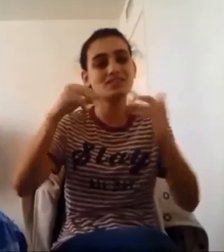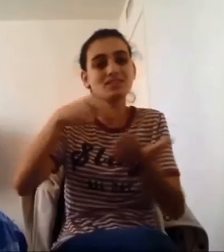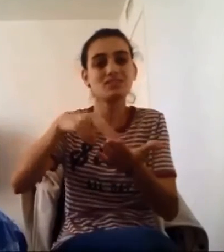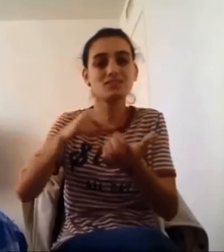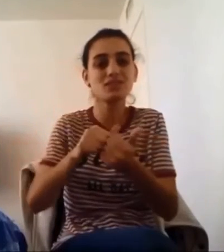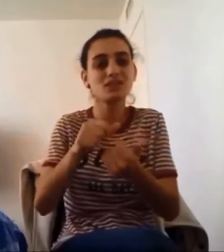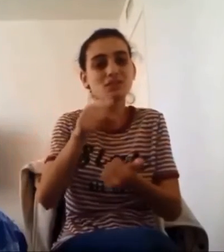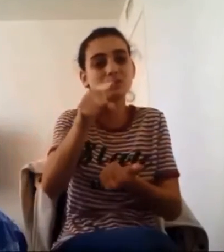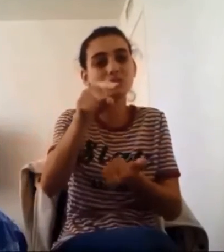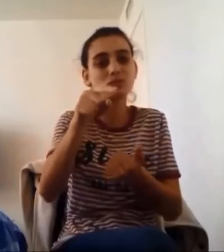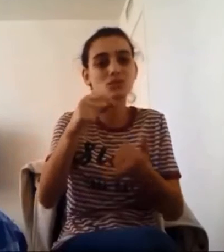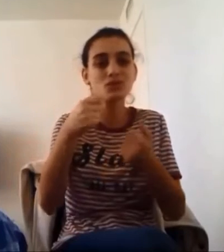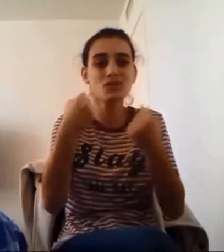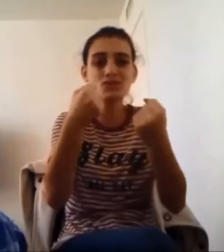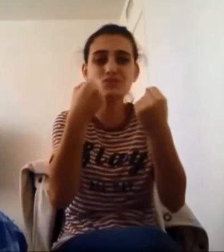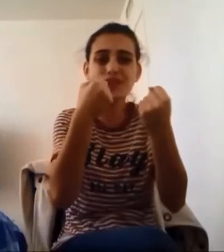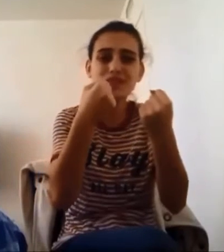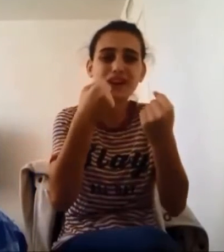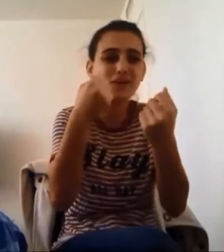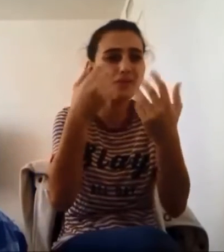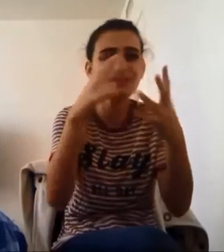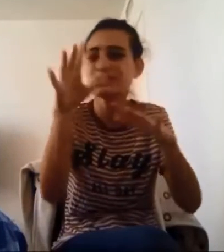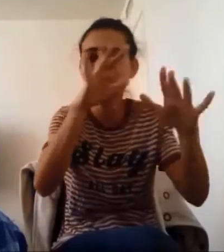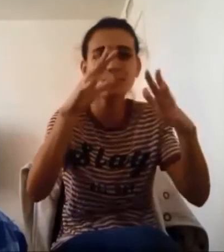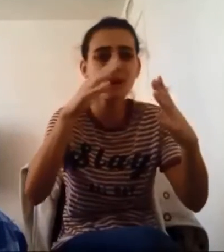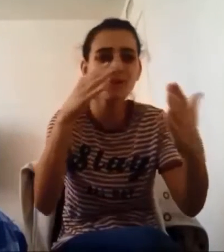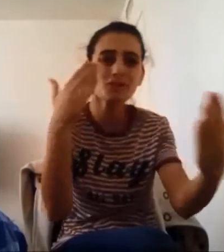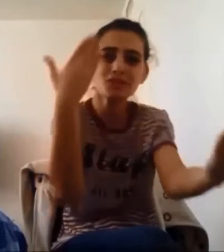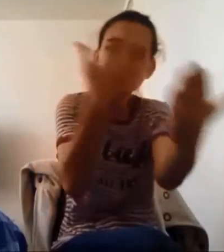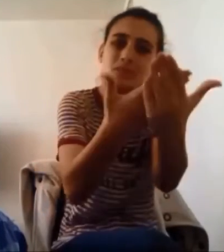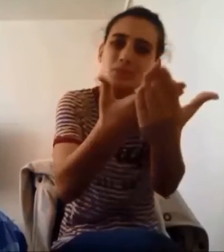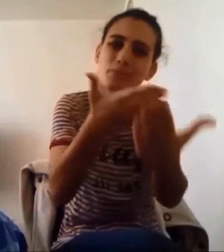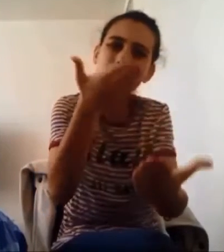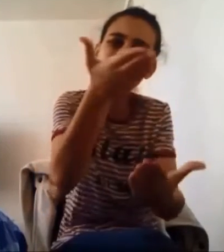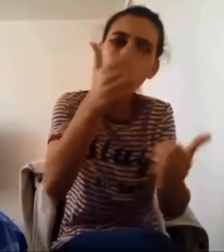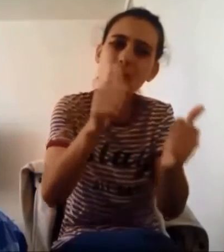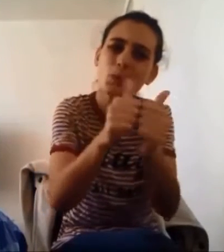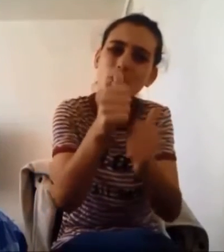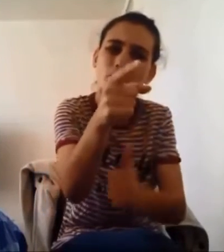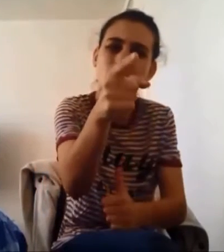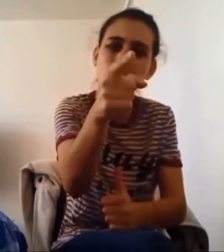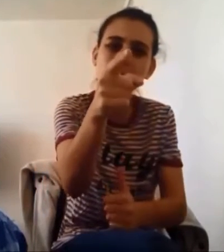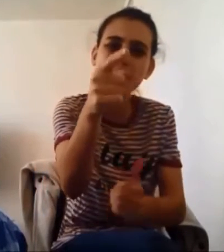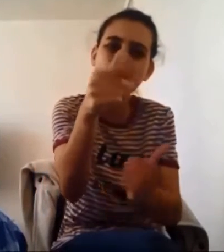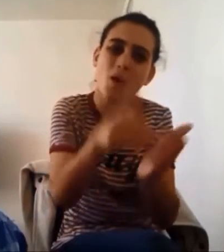I’d still dance with you Drive highways and byways to be there with you